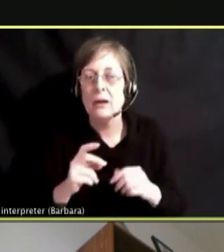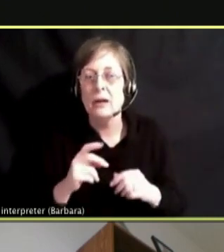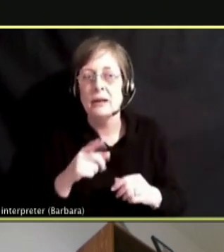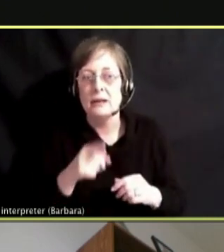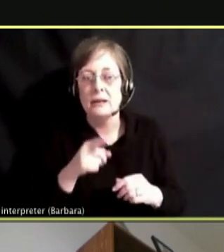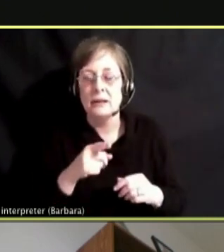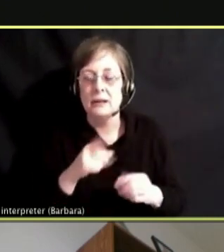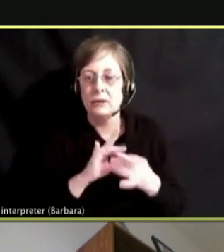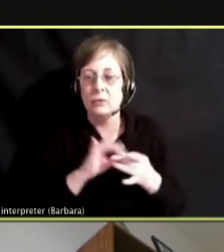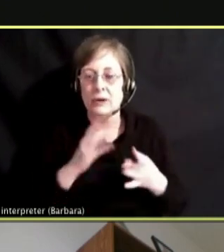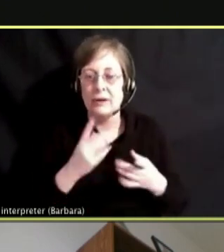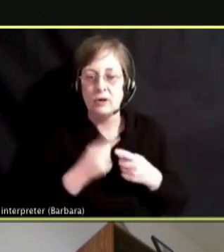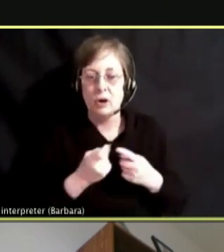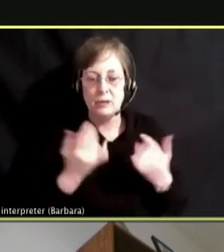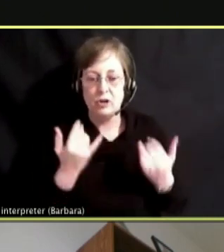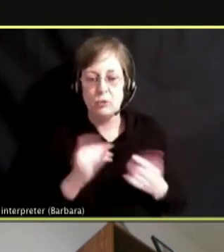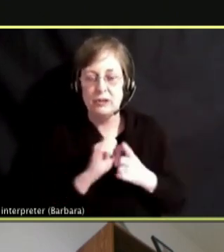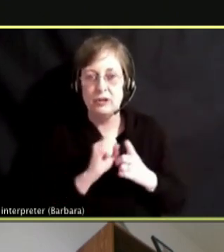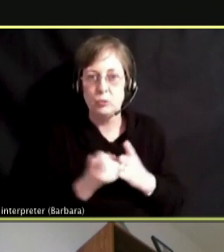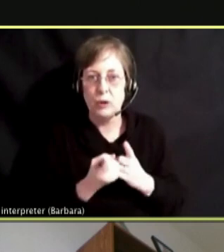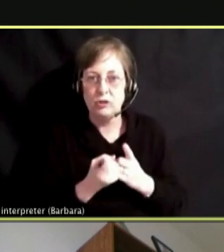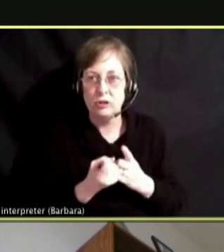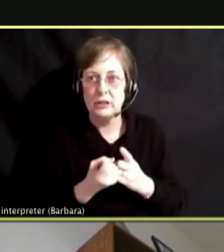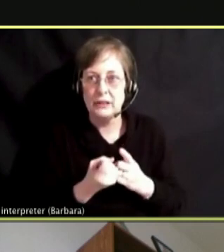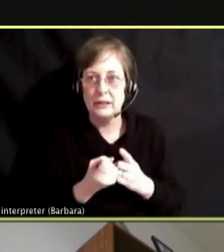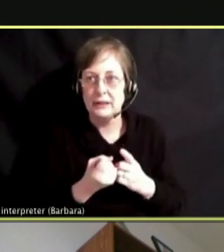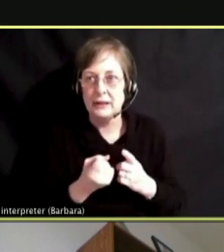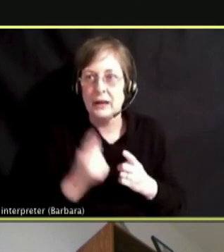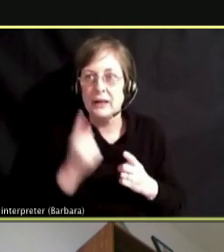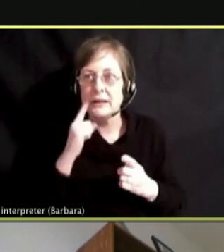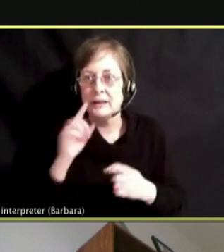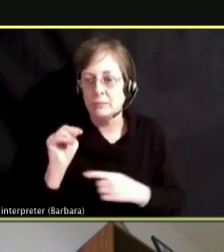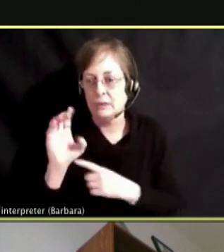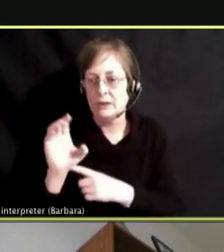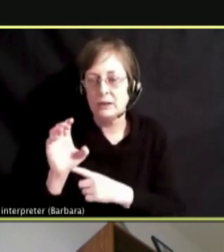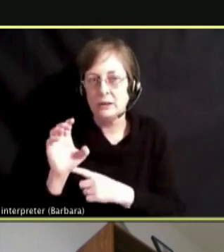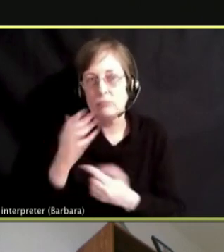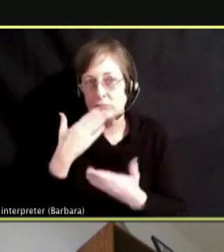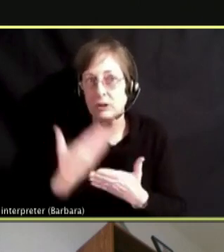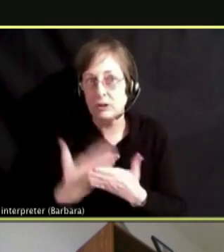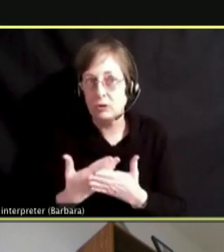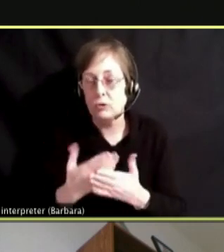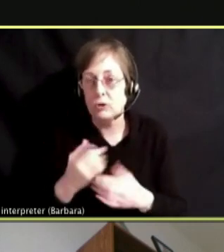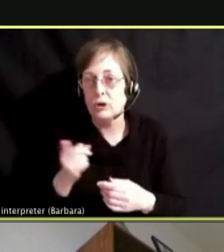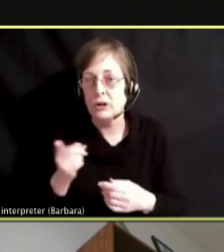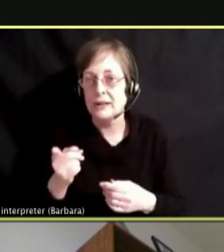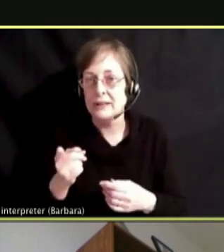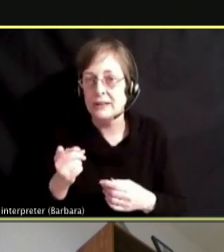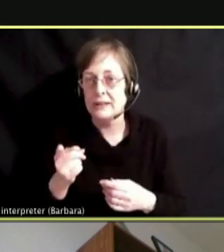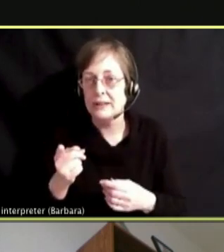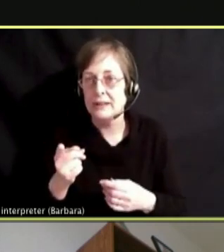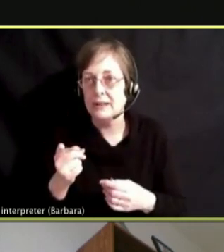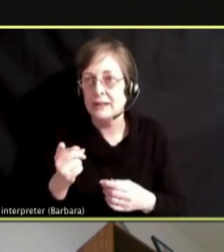BUT MONTGOMERY COUNTY DOES A REALLY GOOD JOB OF HIGHLIGHTING MENTAL HEALTH SERVICES.